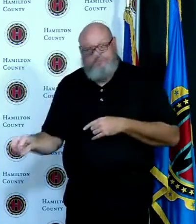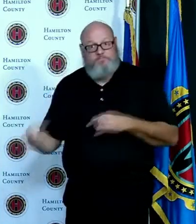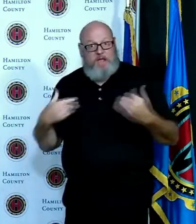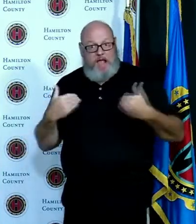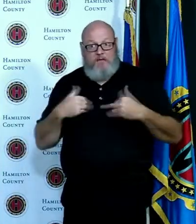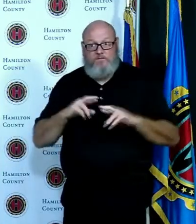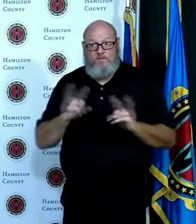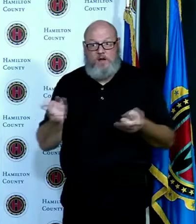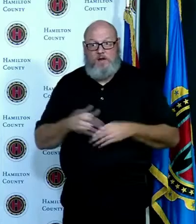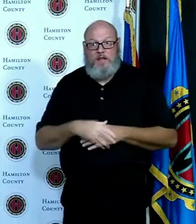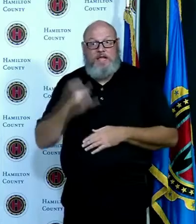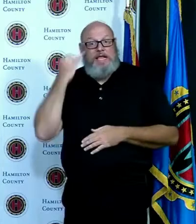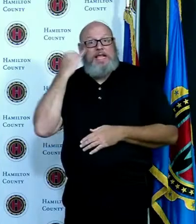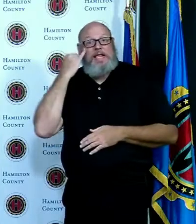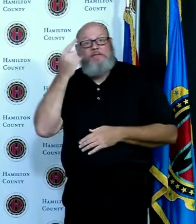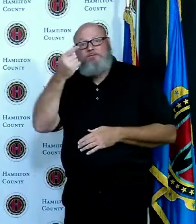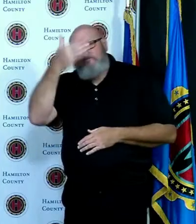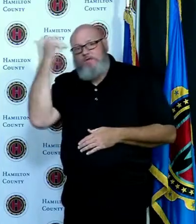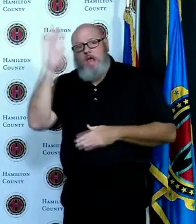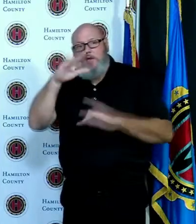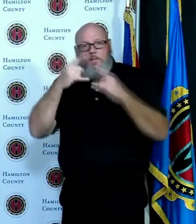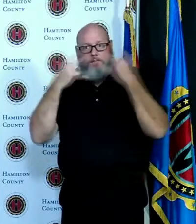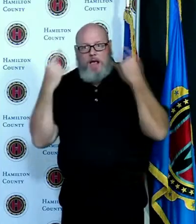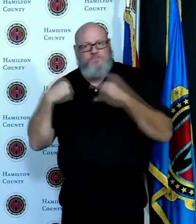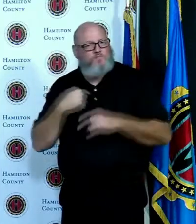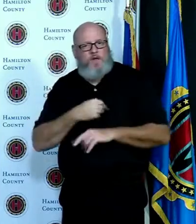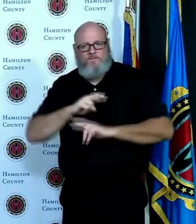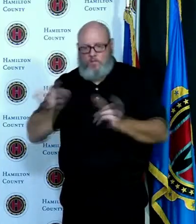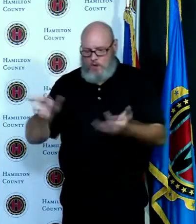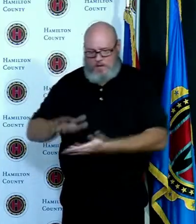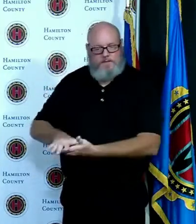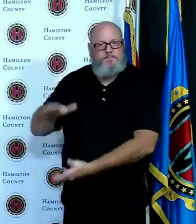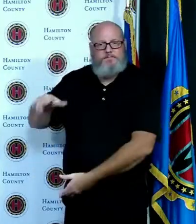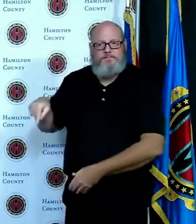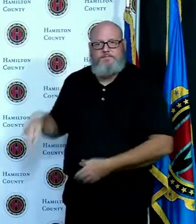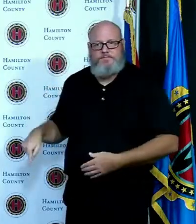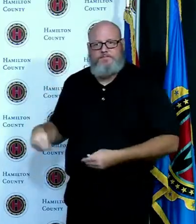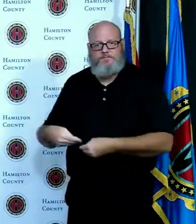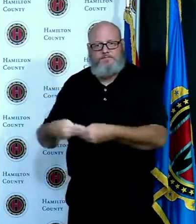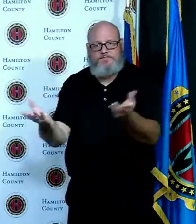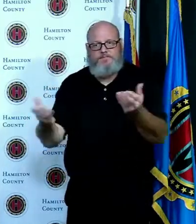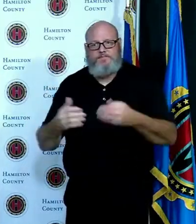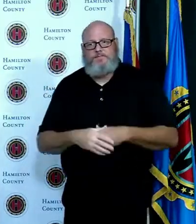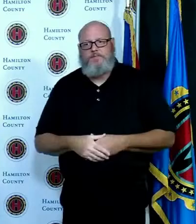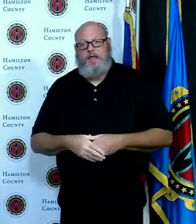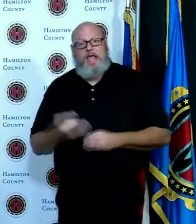their mask on election day we have a large supply of hand sanitizers spread out the polling plate